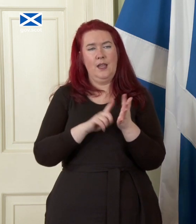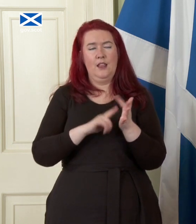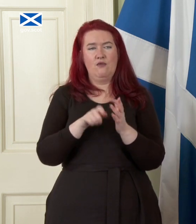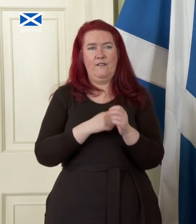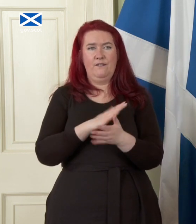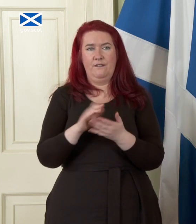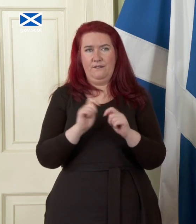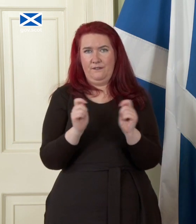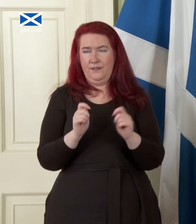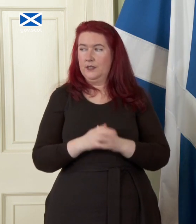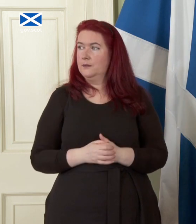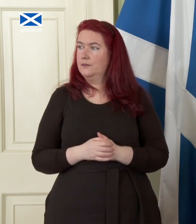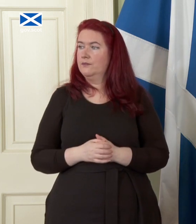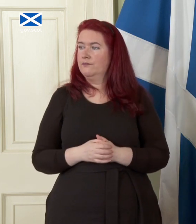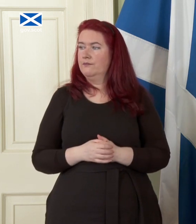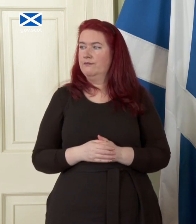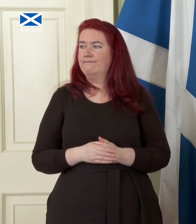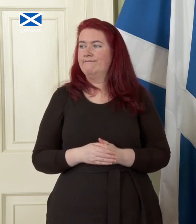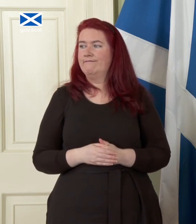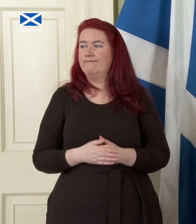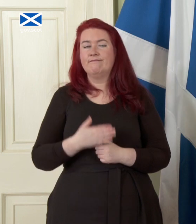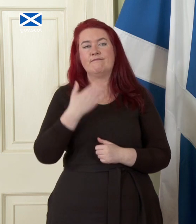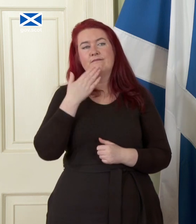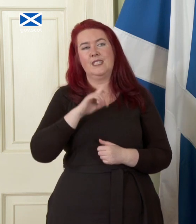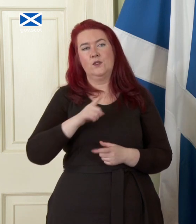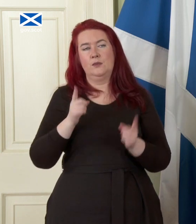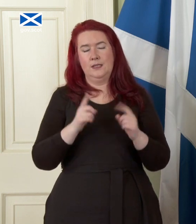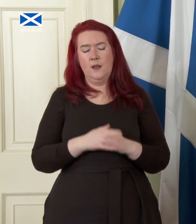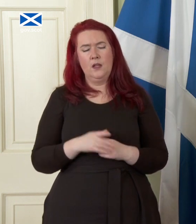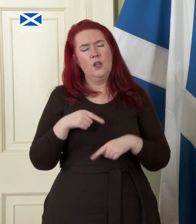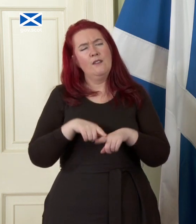uh thanks very much First Minister just to follow up on what Tom was saying given you've